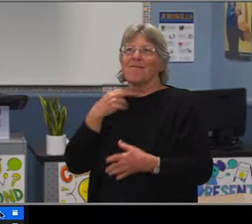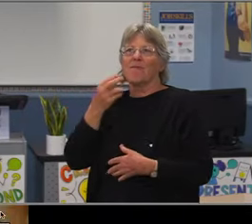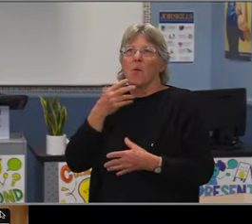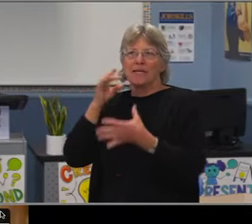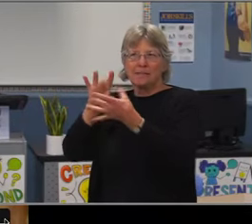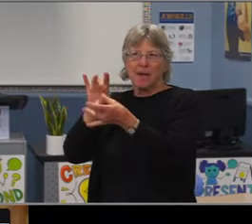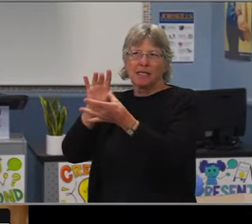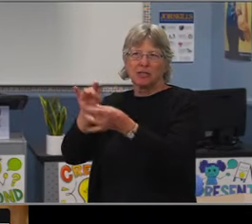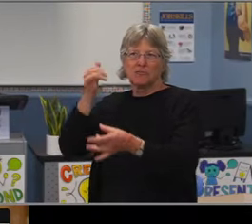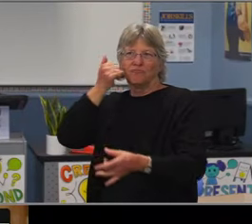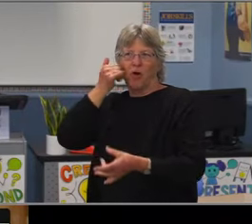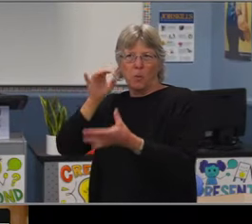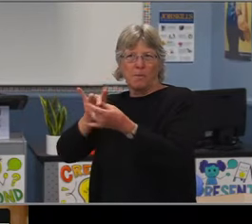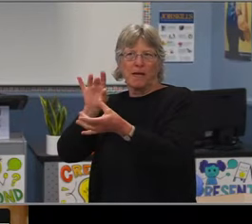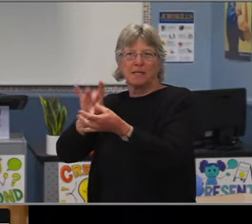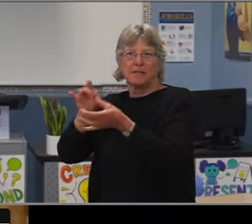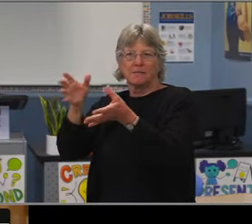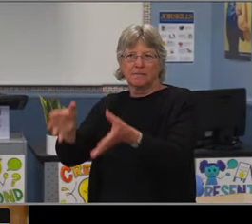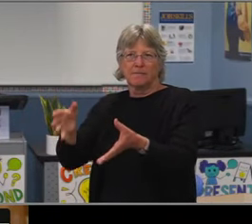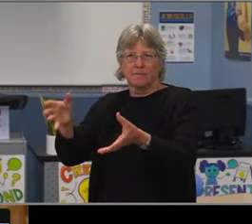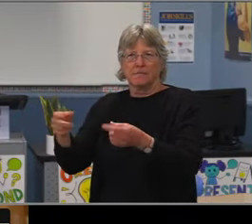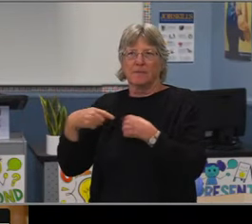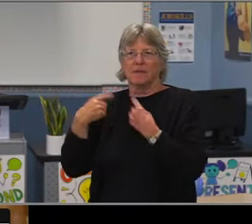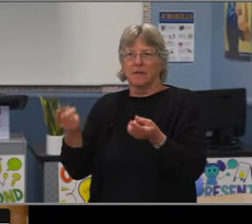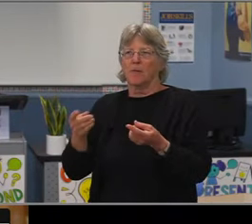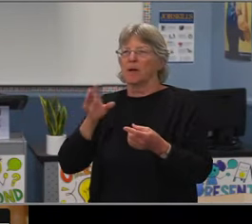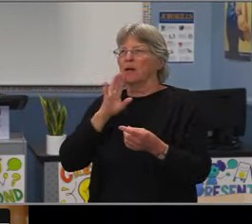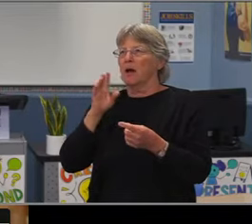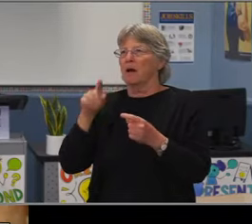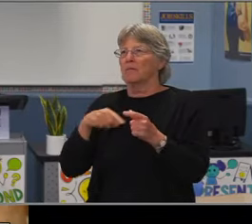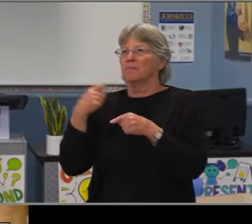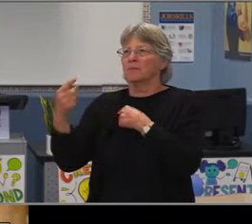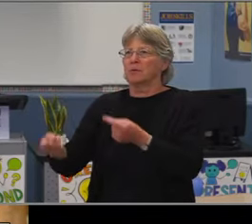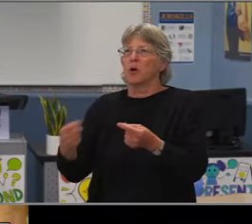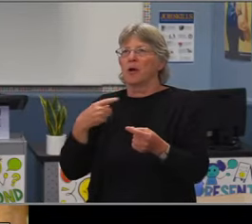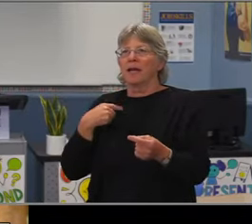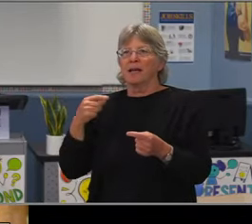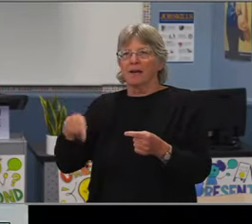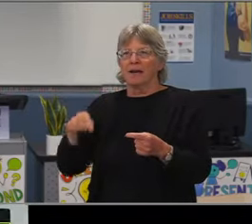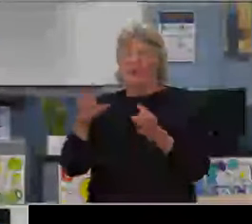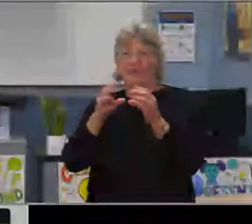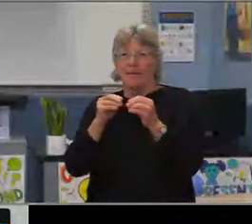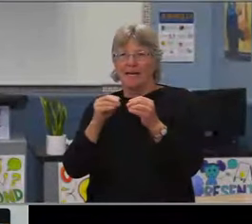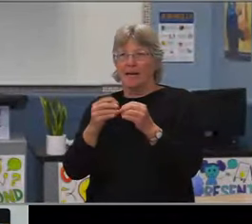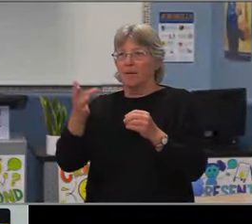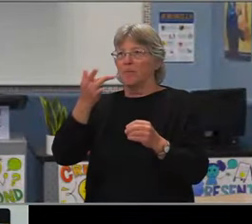and apparent staff we have at Cabriollo High School, Cabriollo wasn't just a school to me, we are all a family.